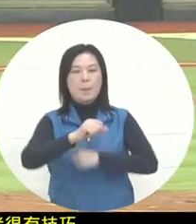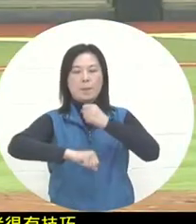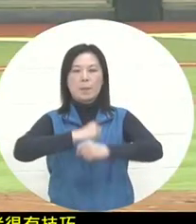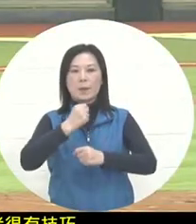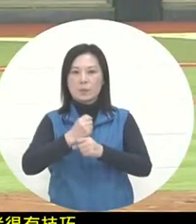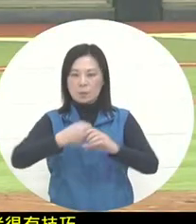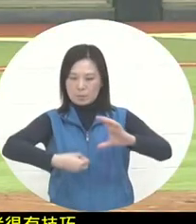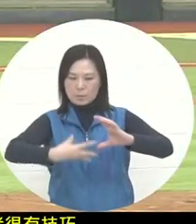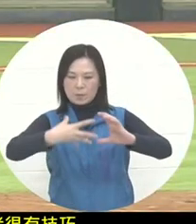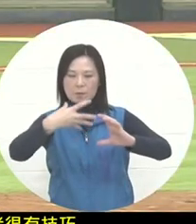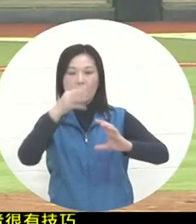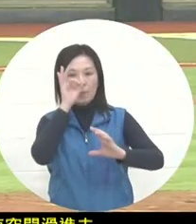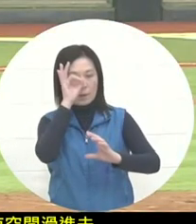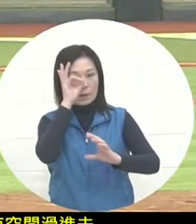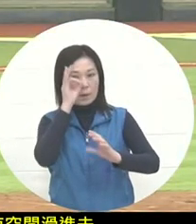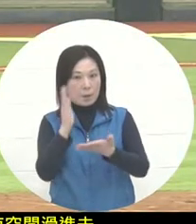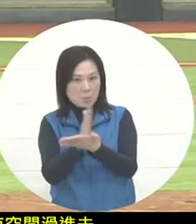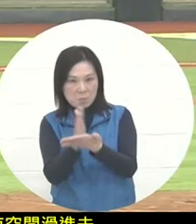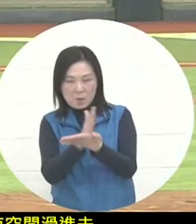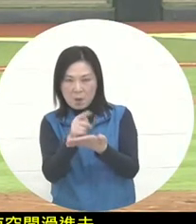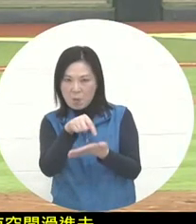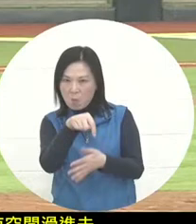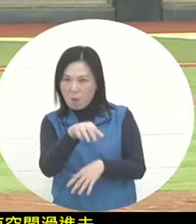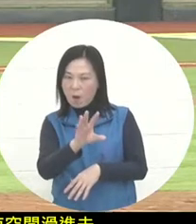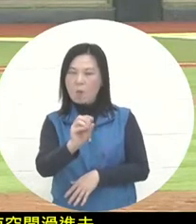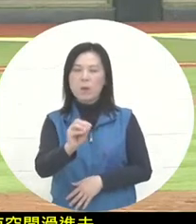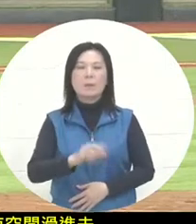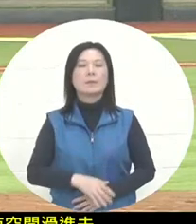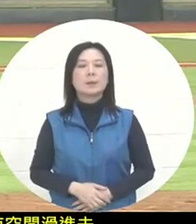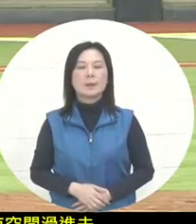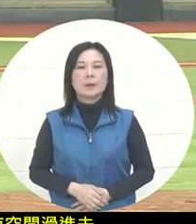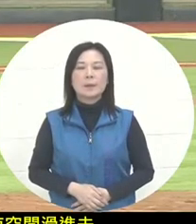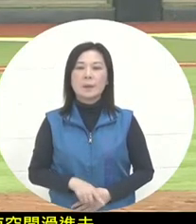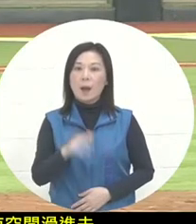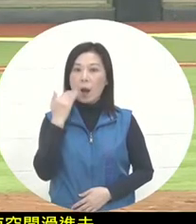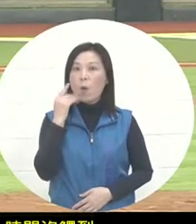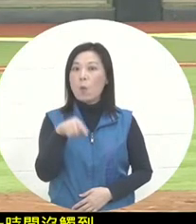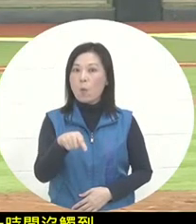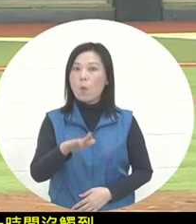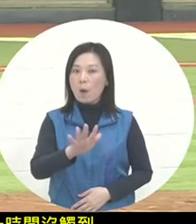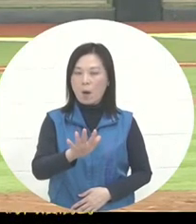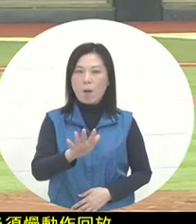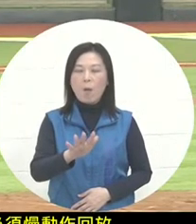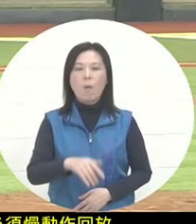to see whether you have done the follow take well. Of course, if there is any 1 second